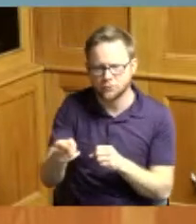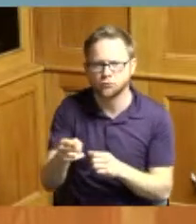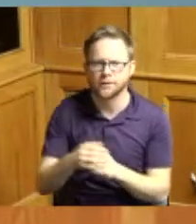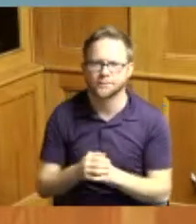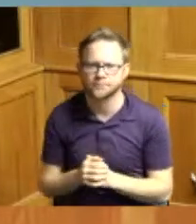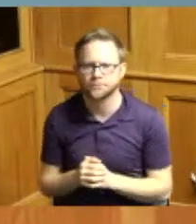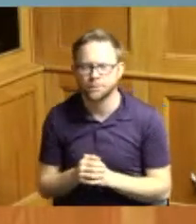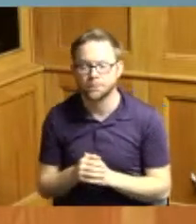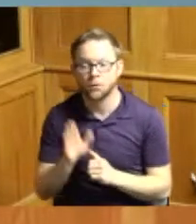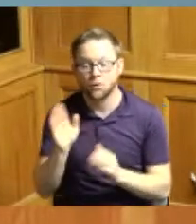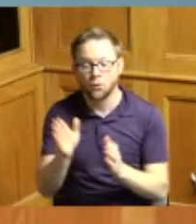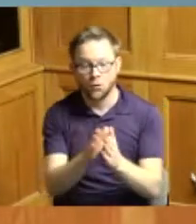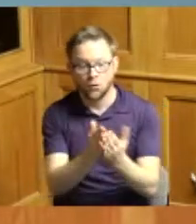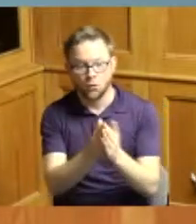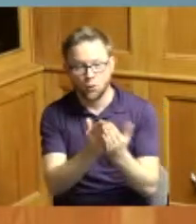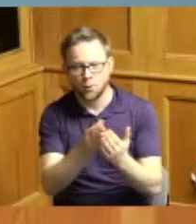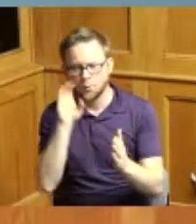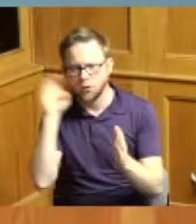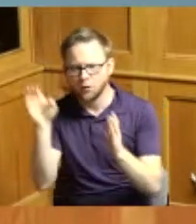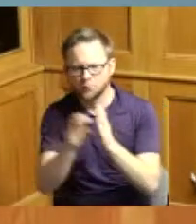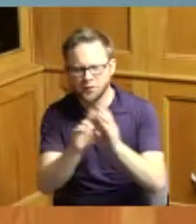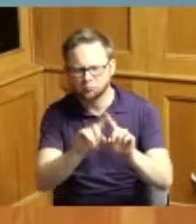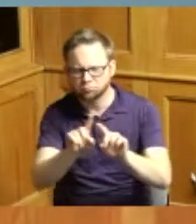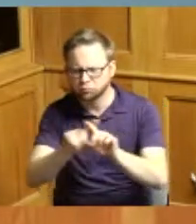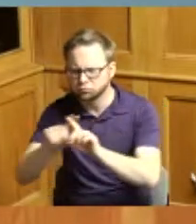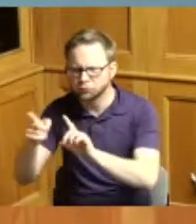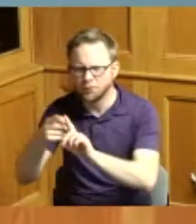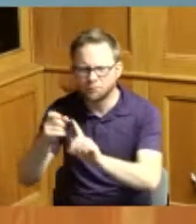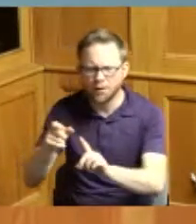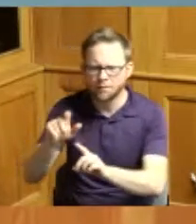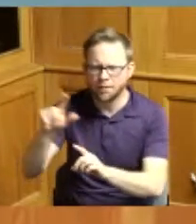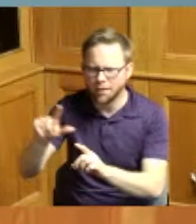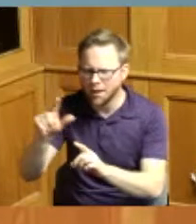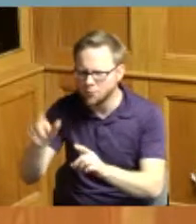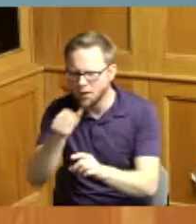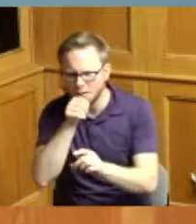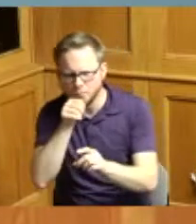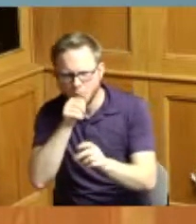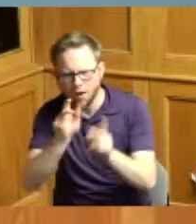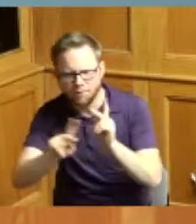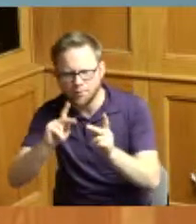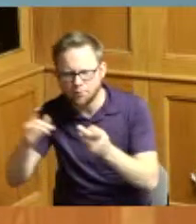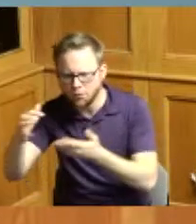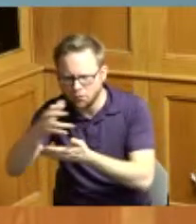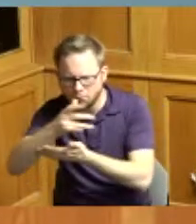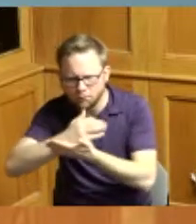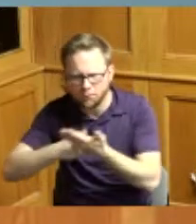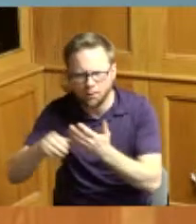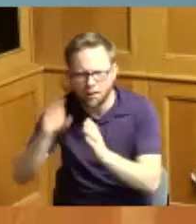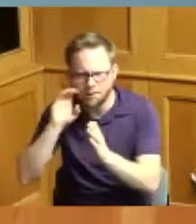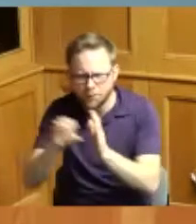in her book from archives libraries and private collections and whereas Moore is a longtime